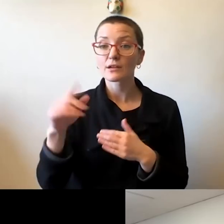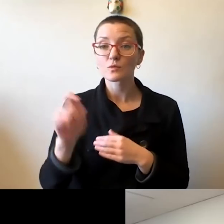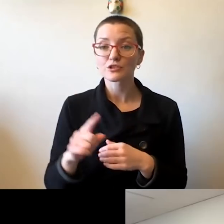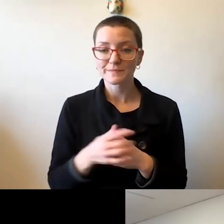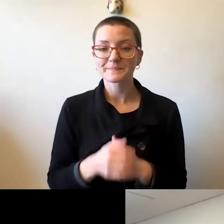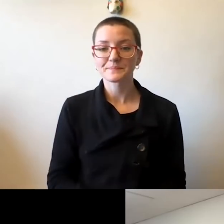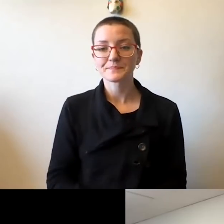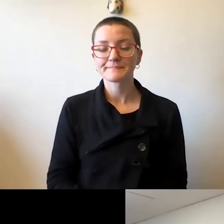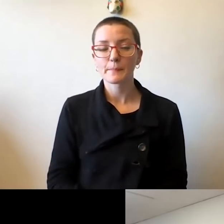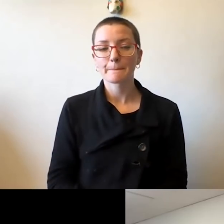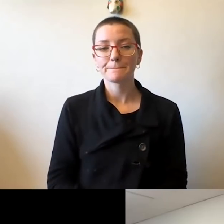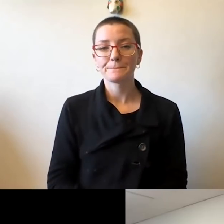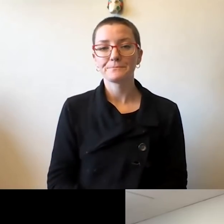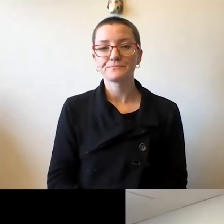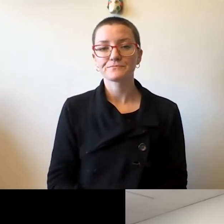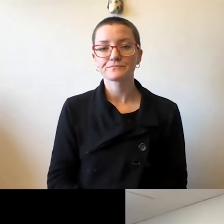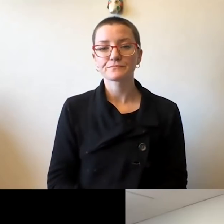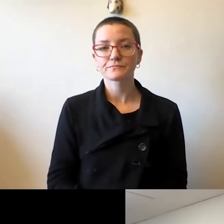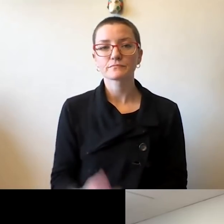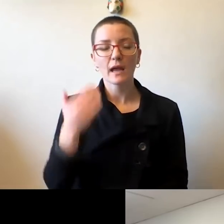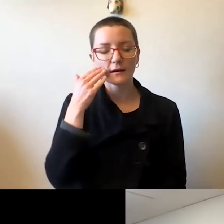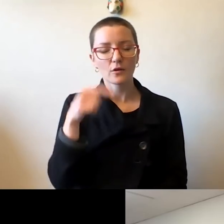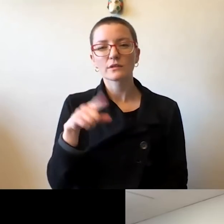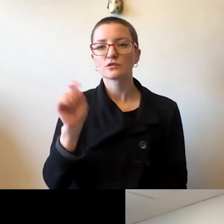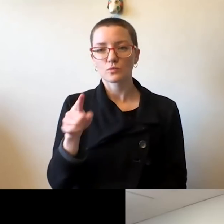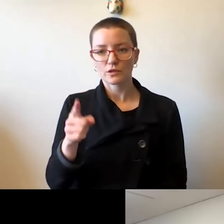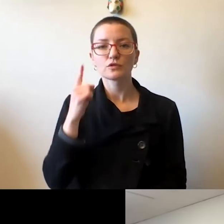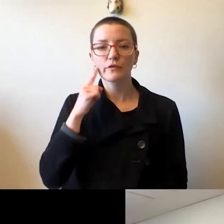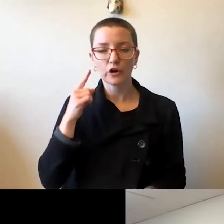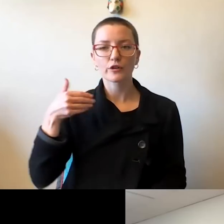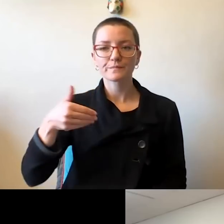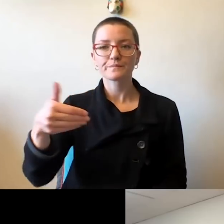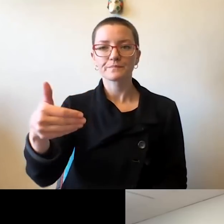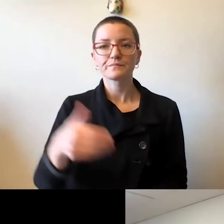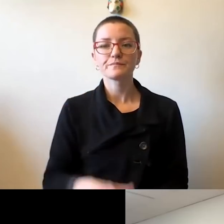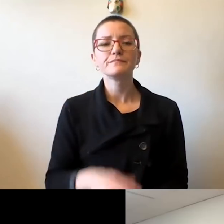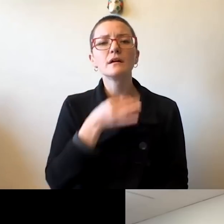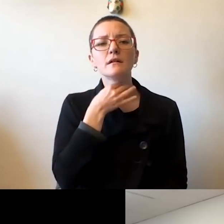A question that I know you have heard before, multiple times. How are we supporting our essential workers?